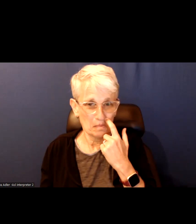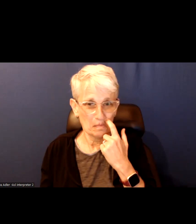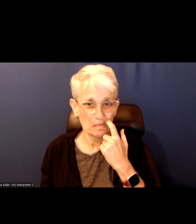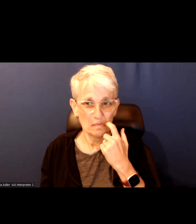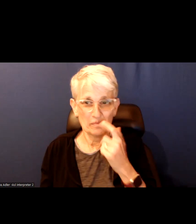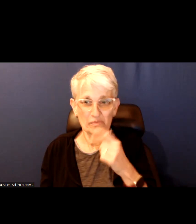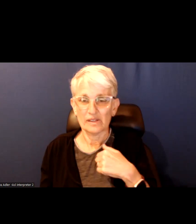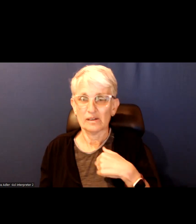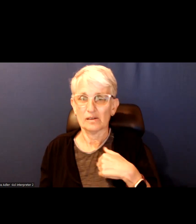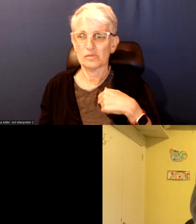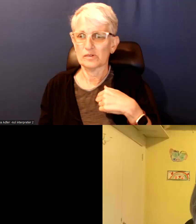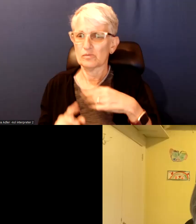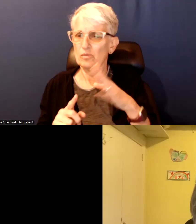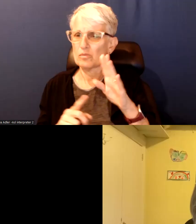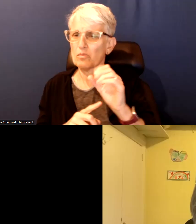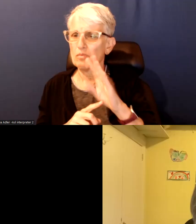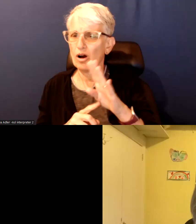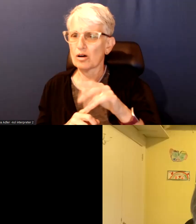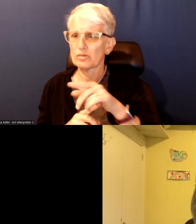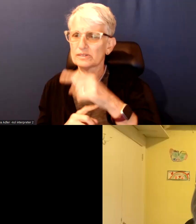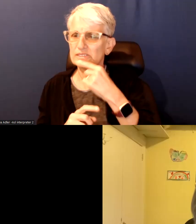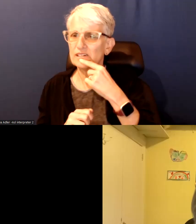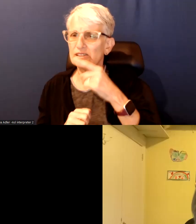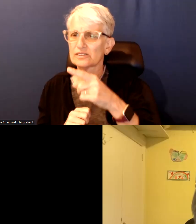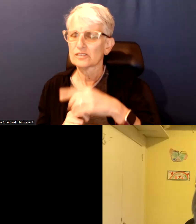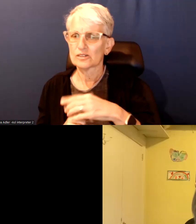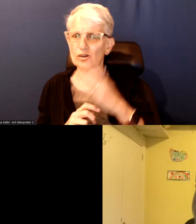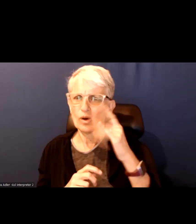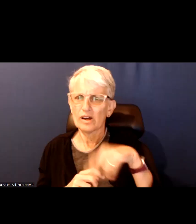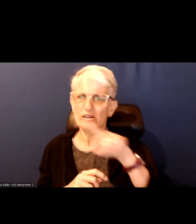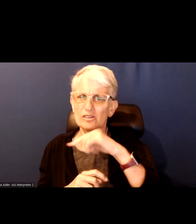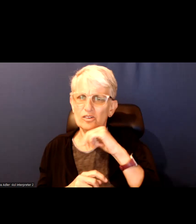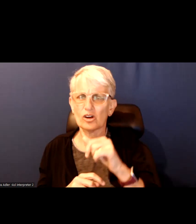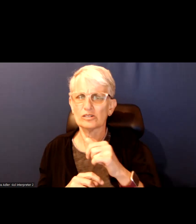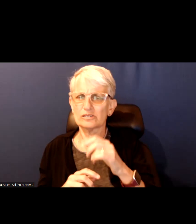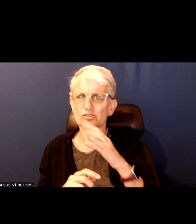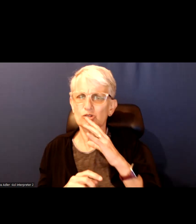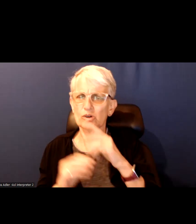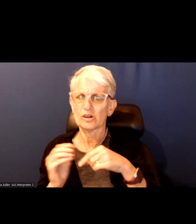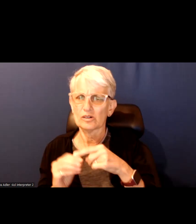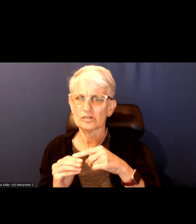I will just point to bulbs comment about why is no one talking about the largest landlord